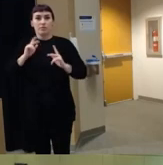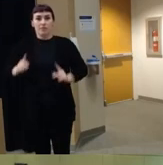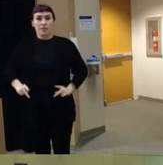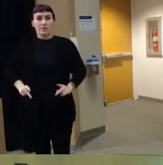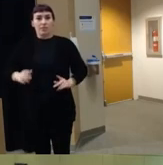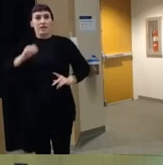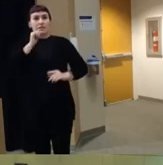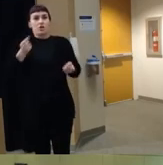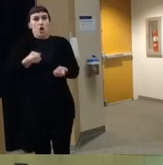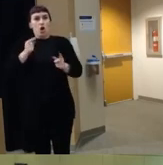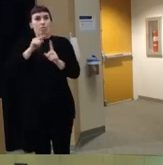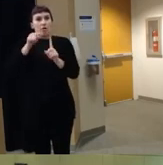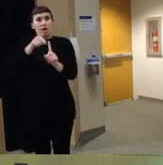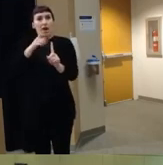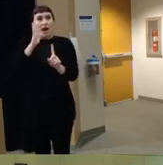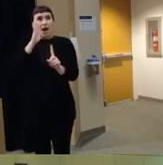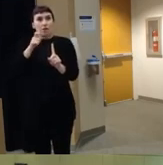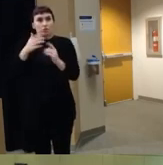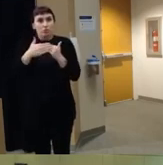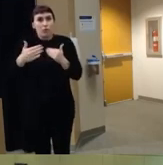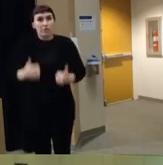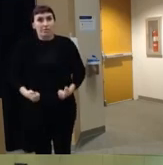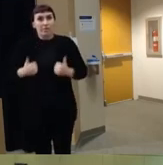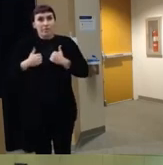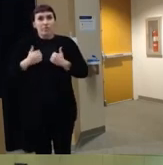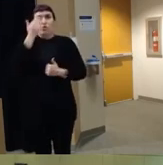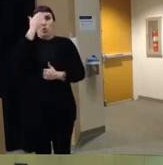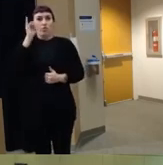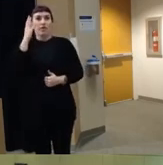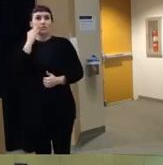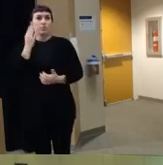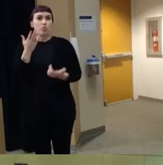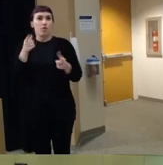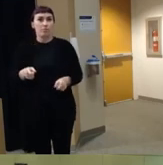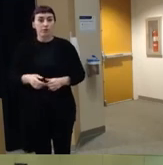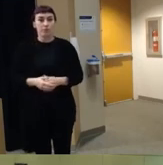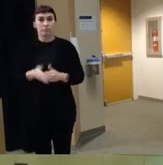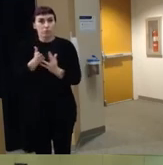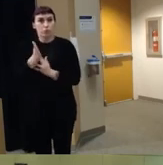are going to have to you know live with this experience um you know throughout their life um